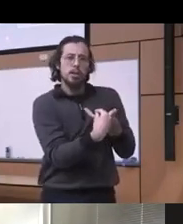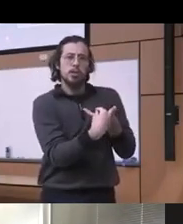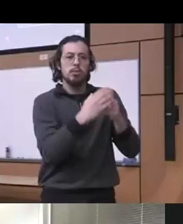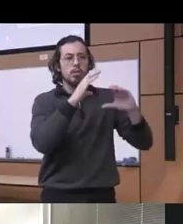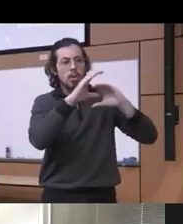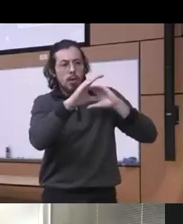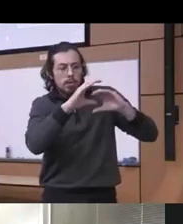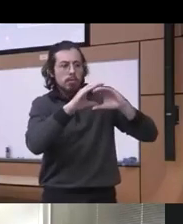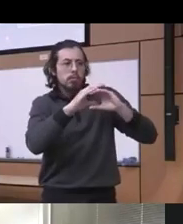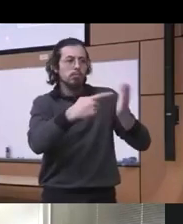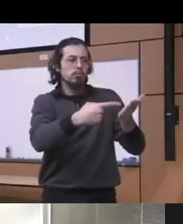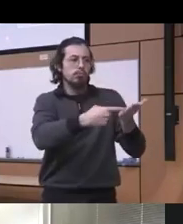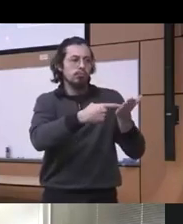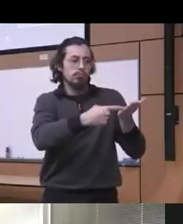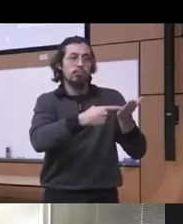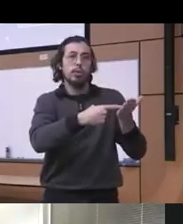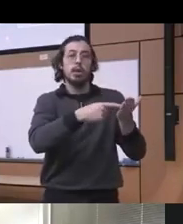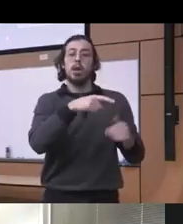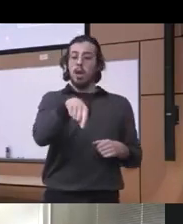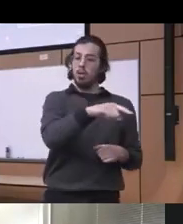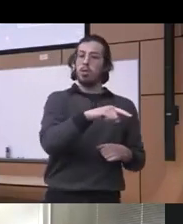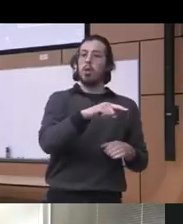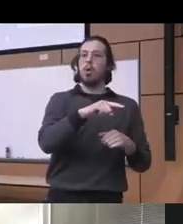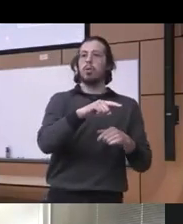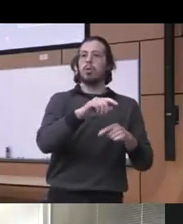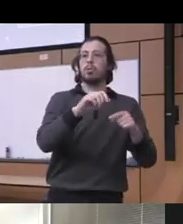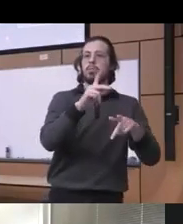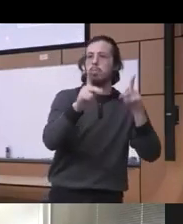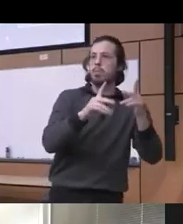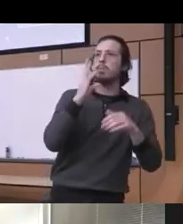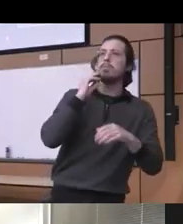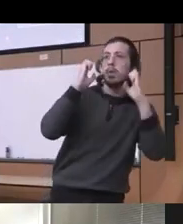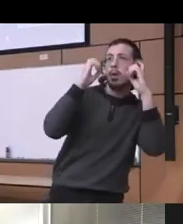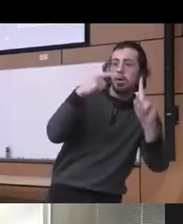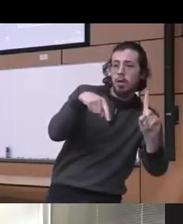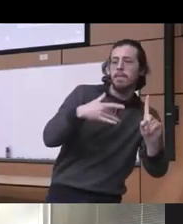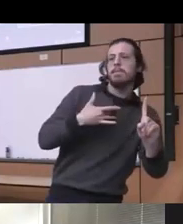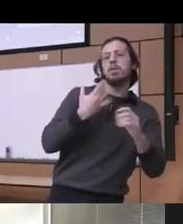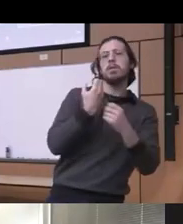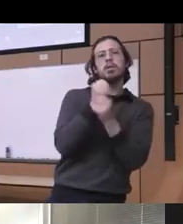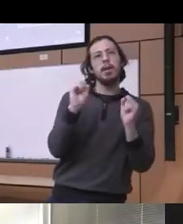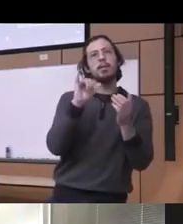so and making them feel safe which is really huge that has been a big challenge for us because one